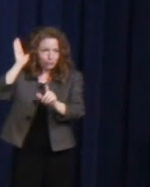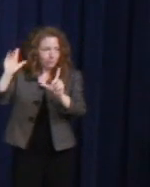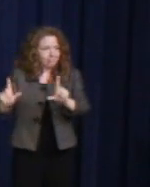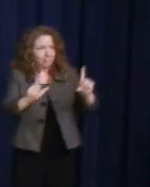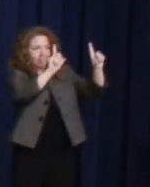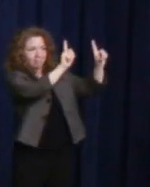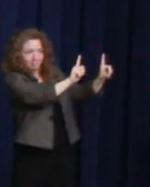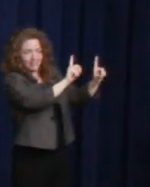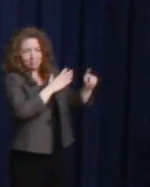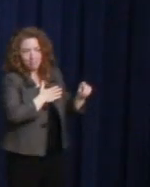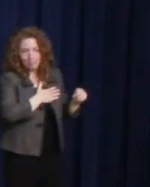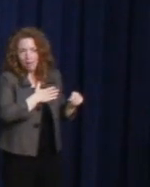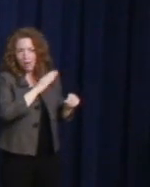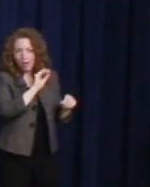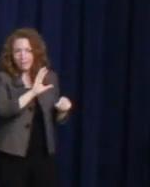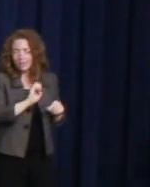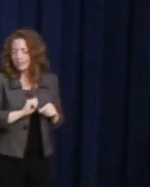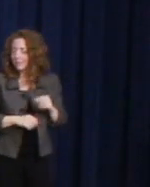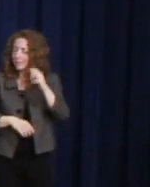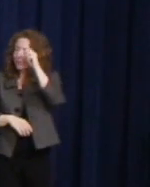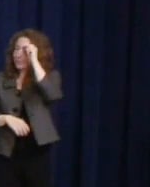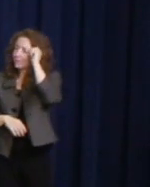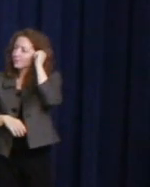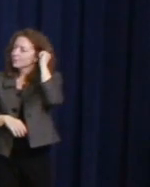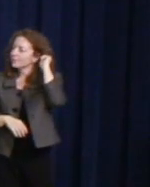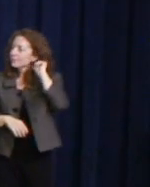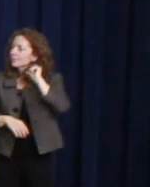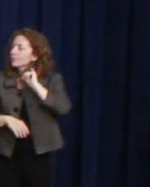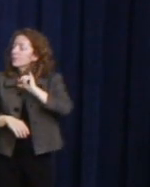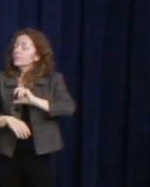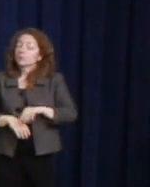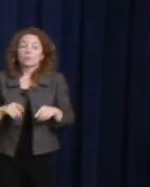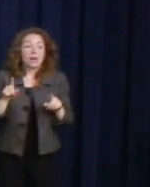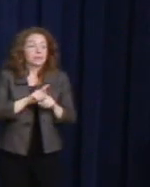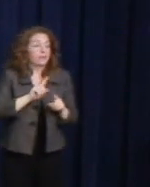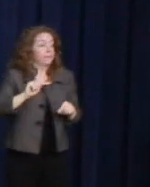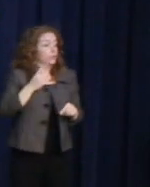And as the first openly gay American to be elected